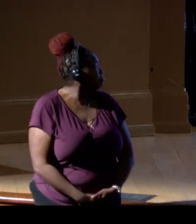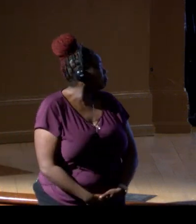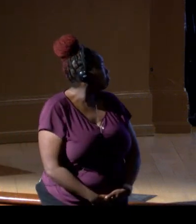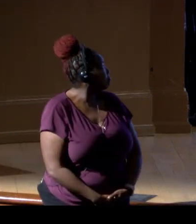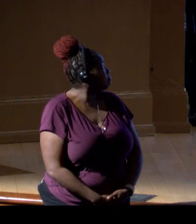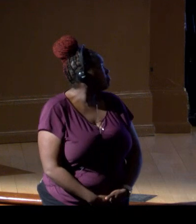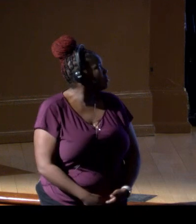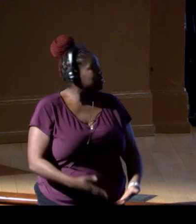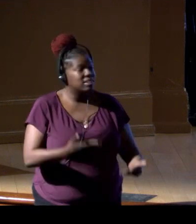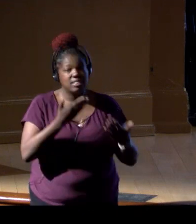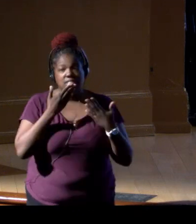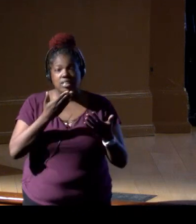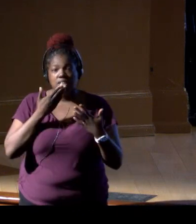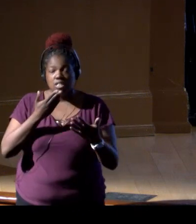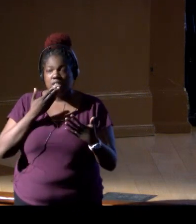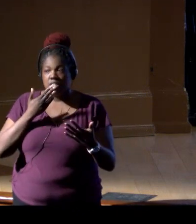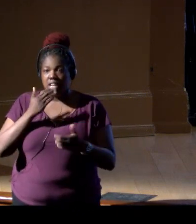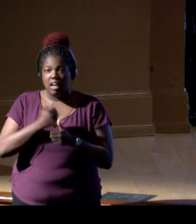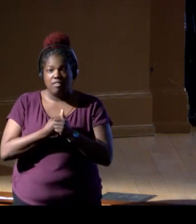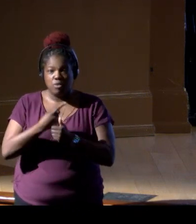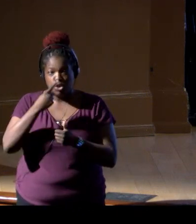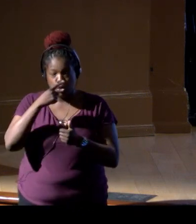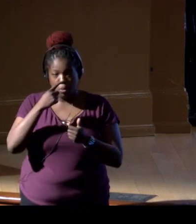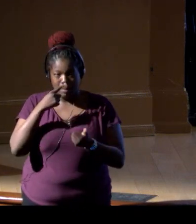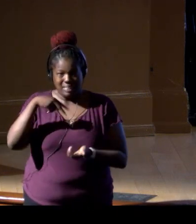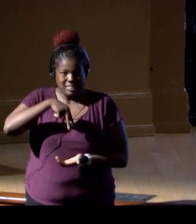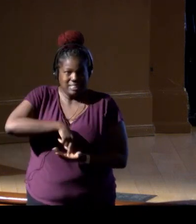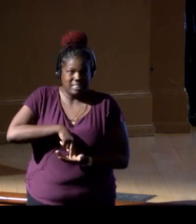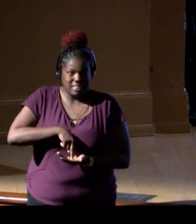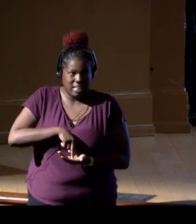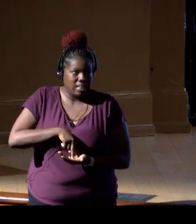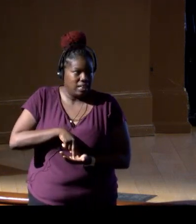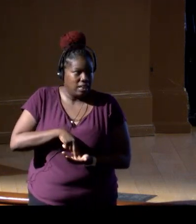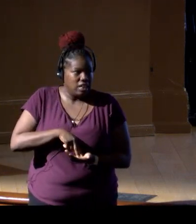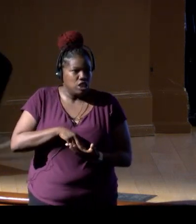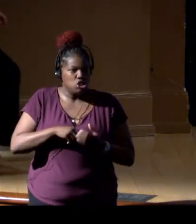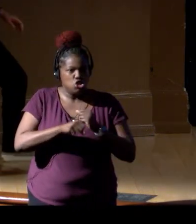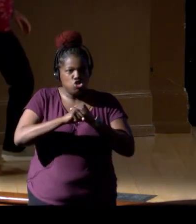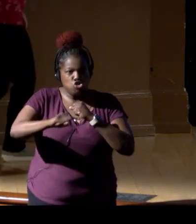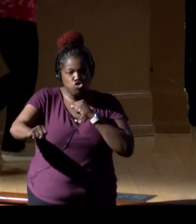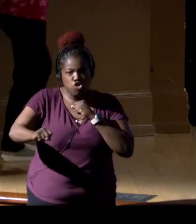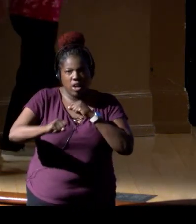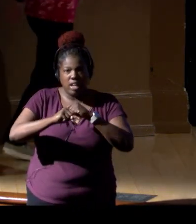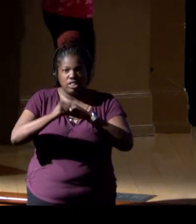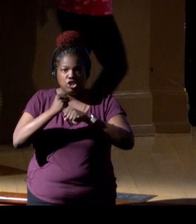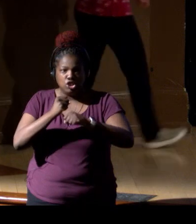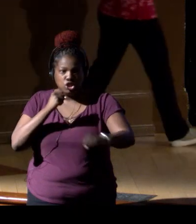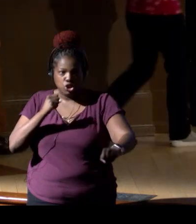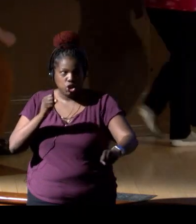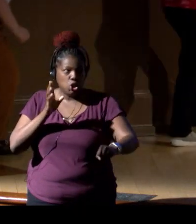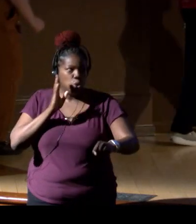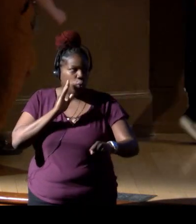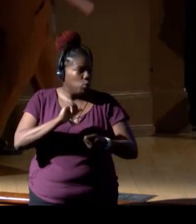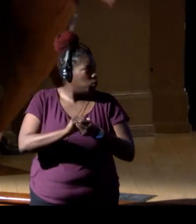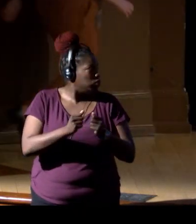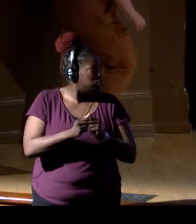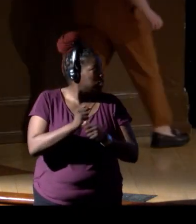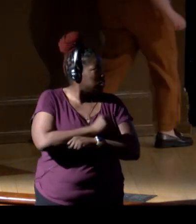Thanks, Dani, okay. If everyone wants to stand up for just a quick sec, take a little movement break while we're gonna reformulate the stage here, we're gonna bring out a table,